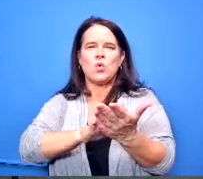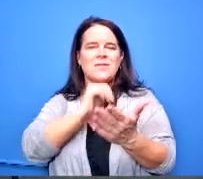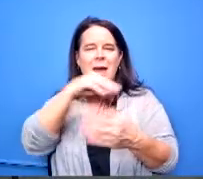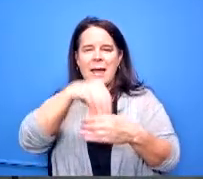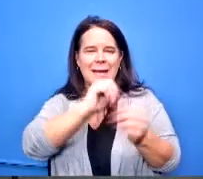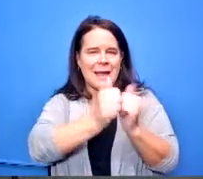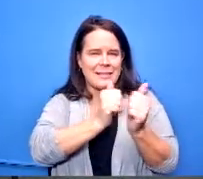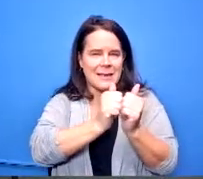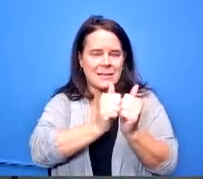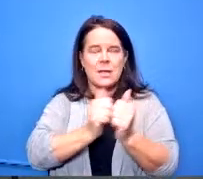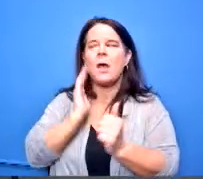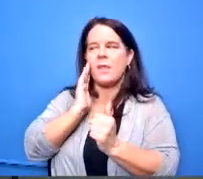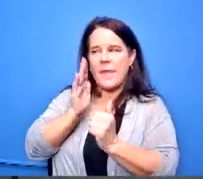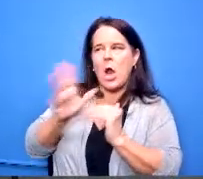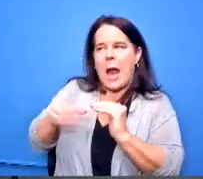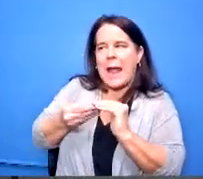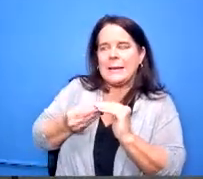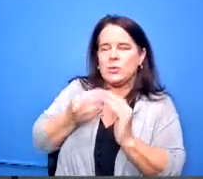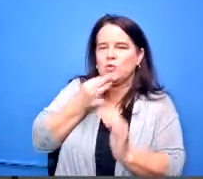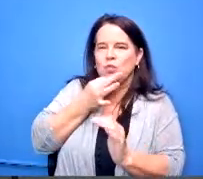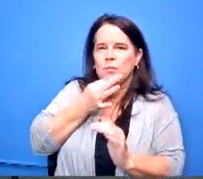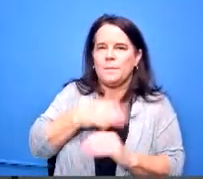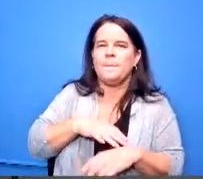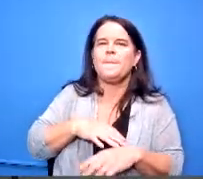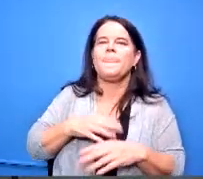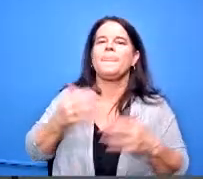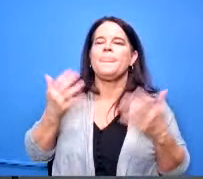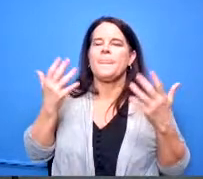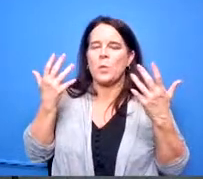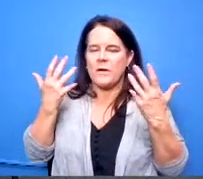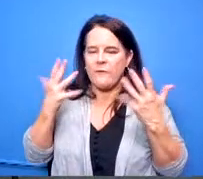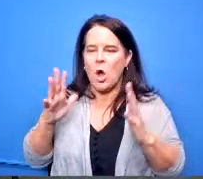they were missing so that was the part yeah we've already noted it and put them to put them on there